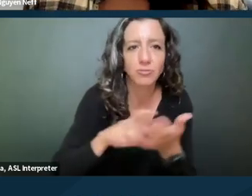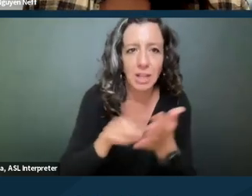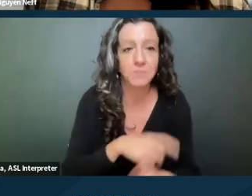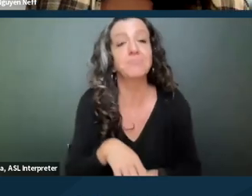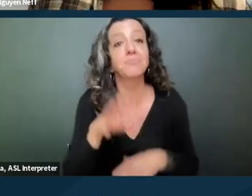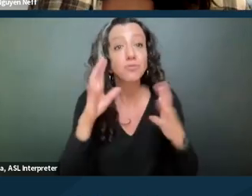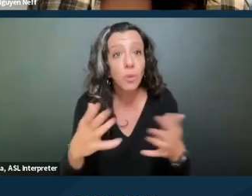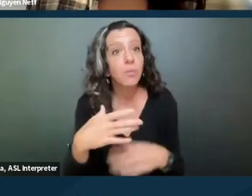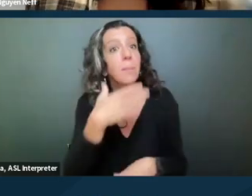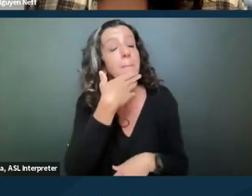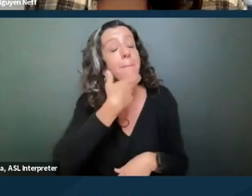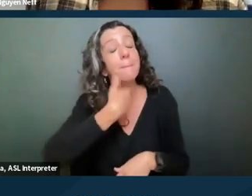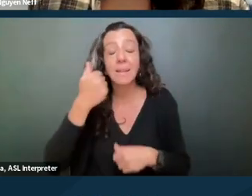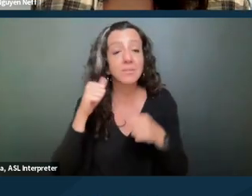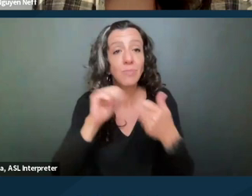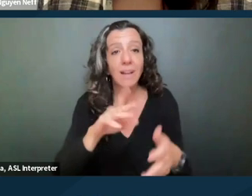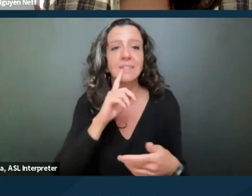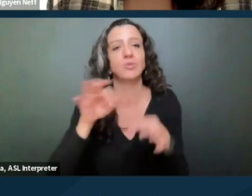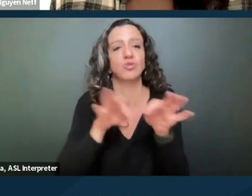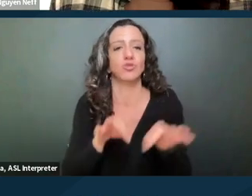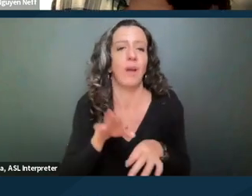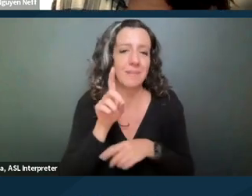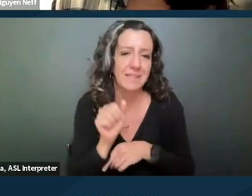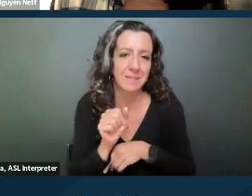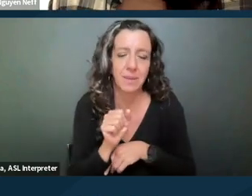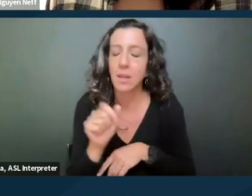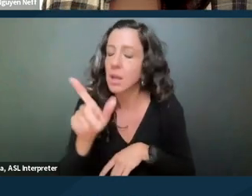you wanna obviously describe your disability. You don't have to give a diagnosis,